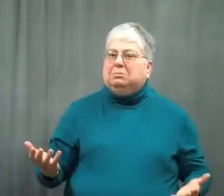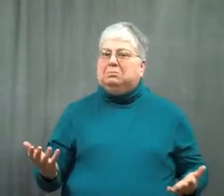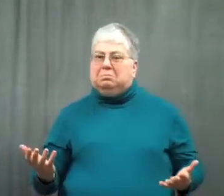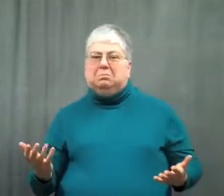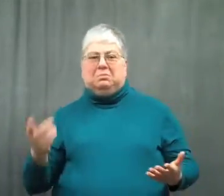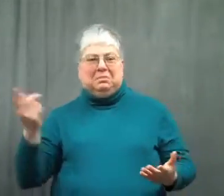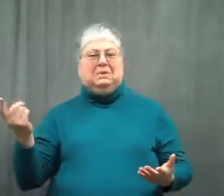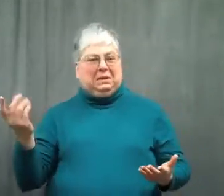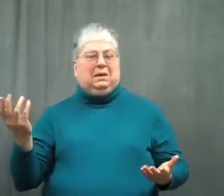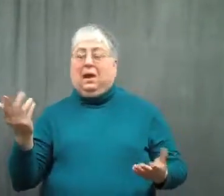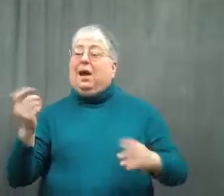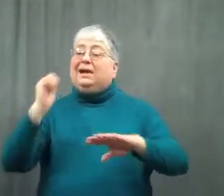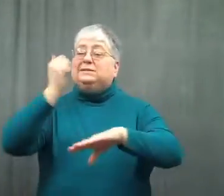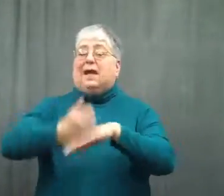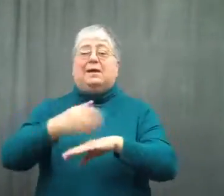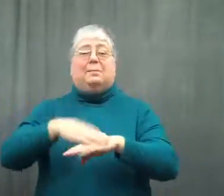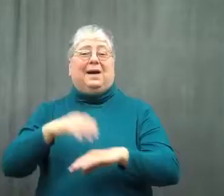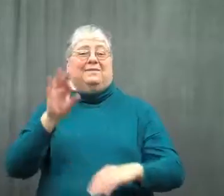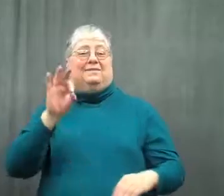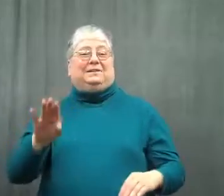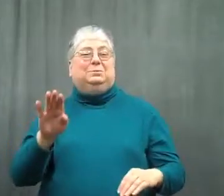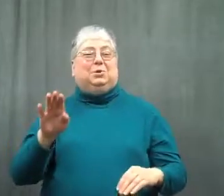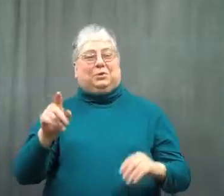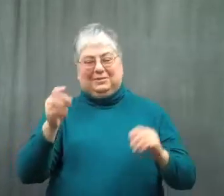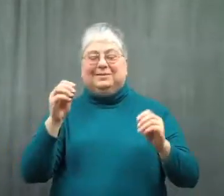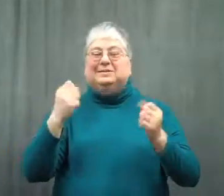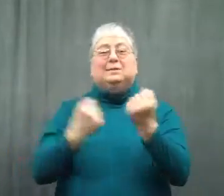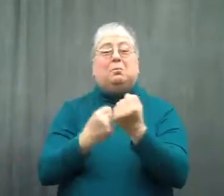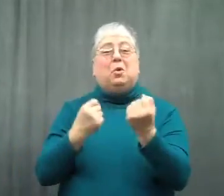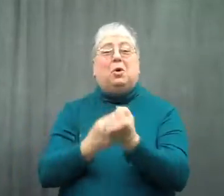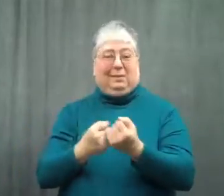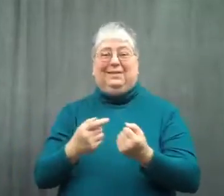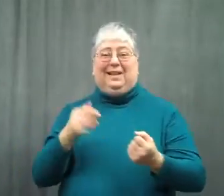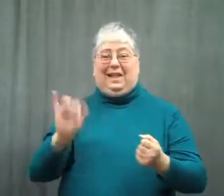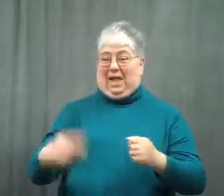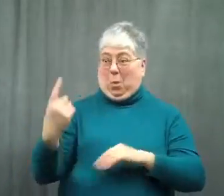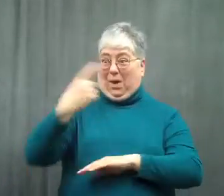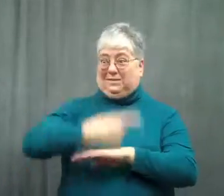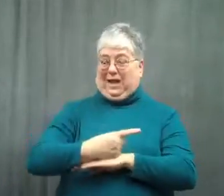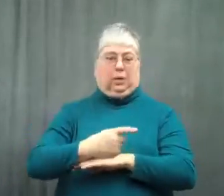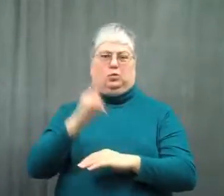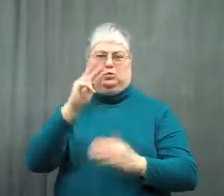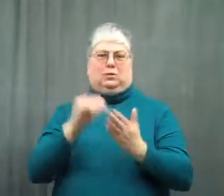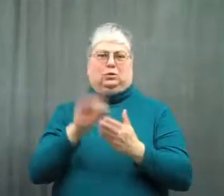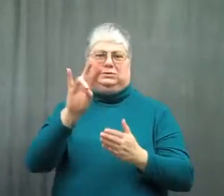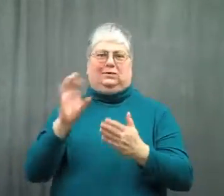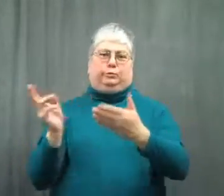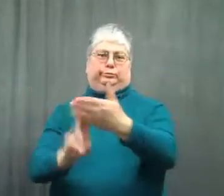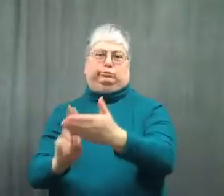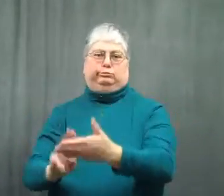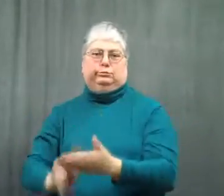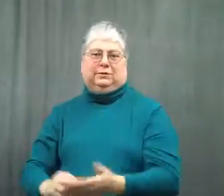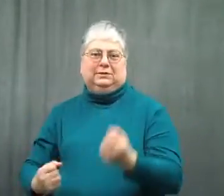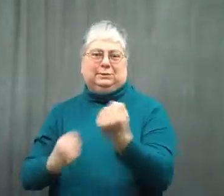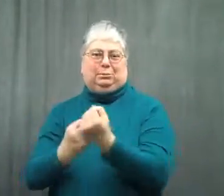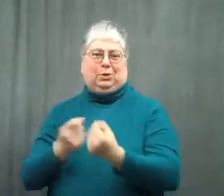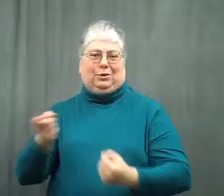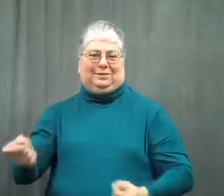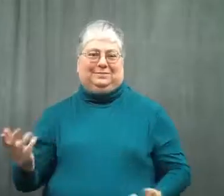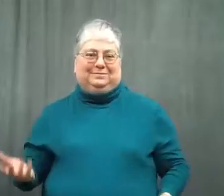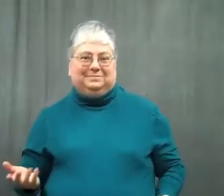A Facebook page was set up. 2700 signed up in one day in support of him.